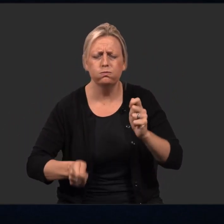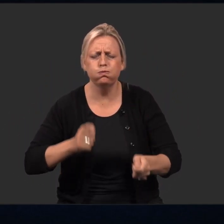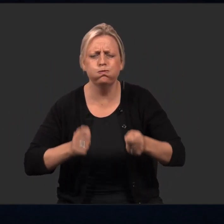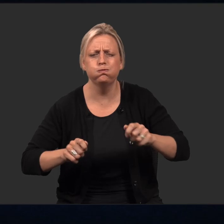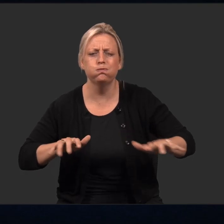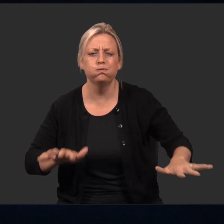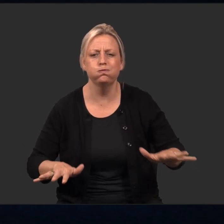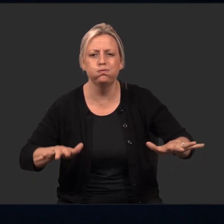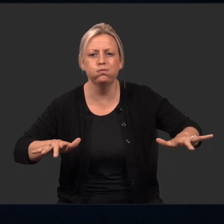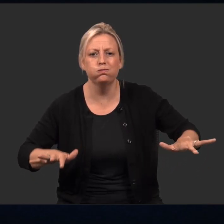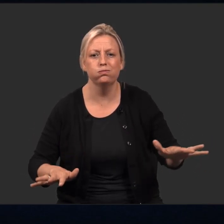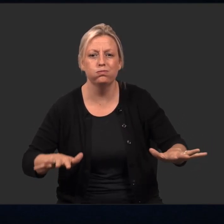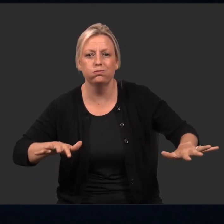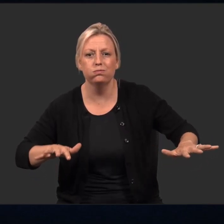or drums beating.